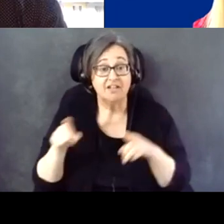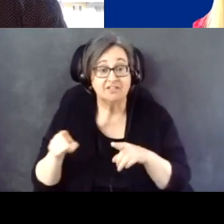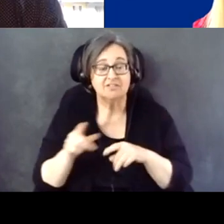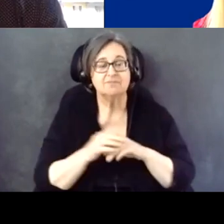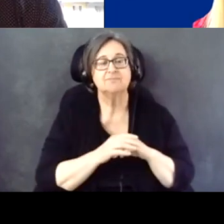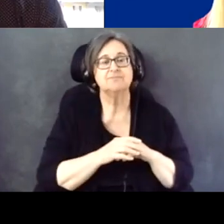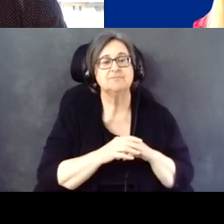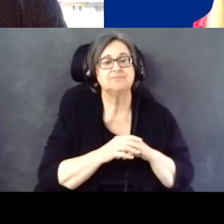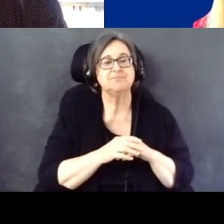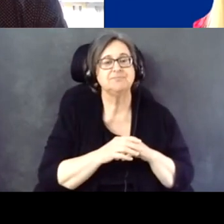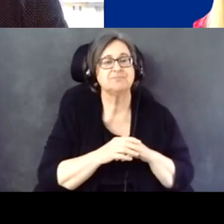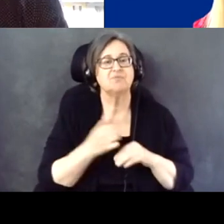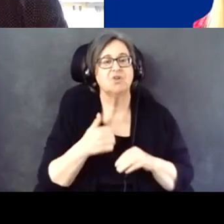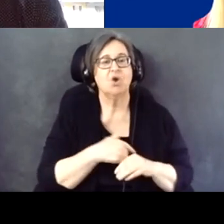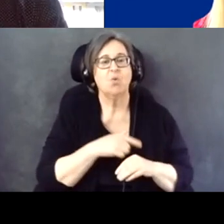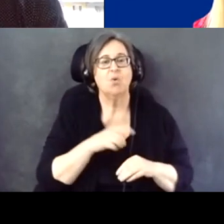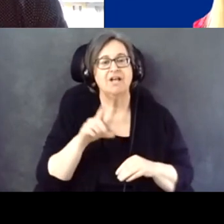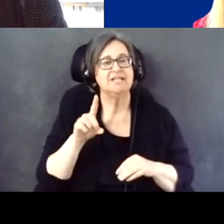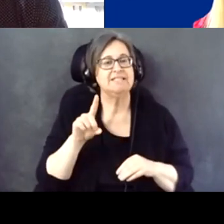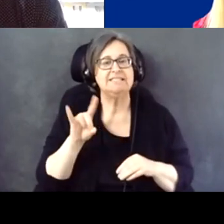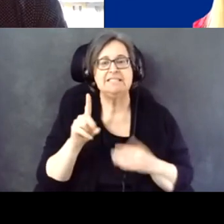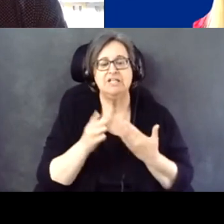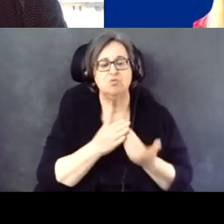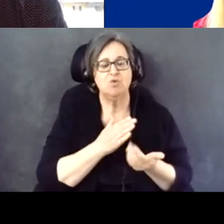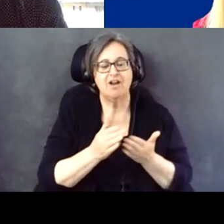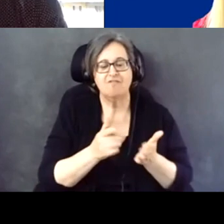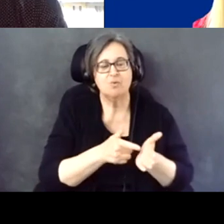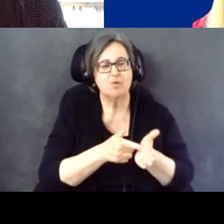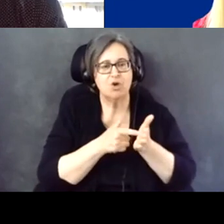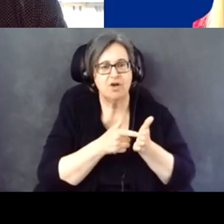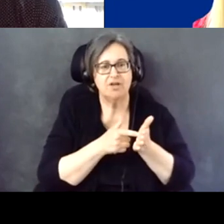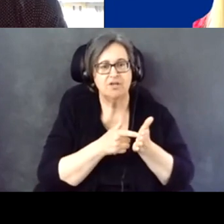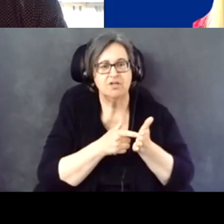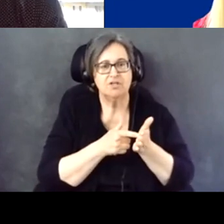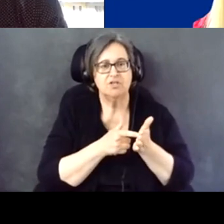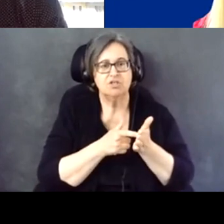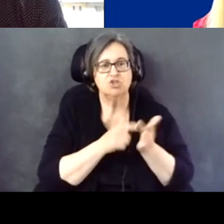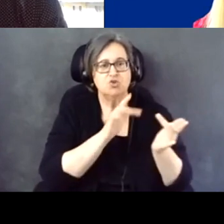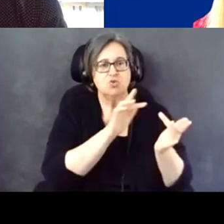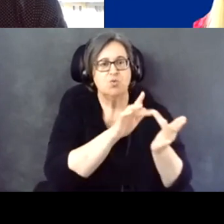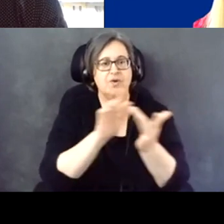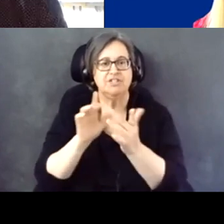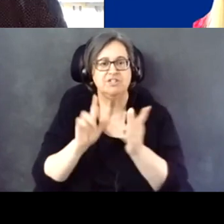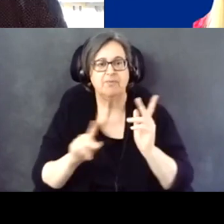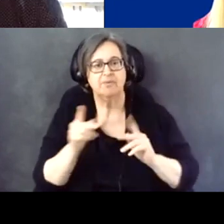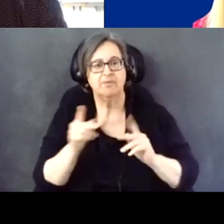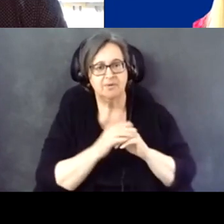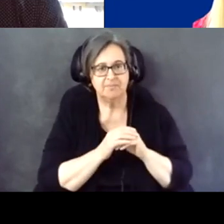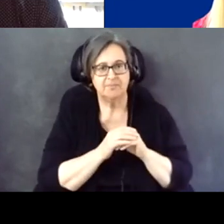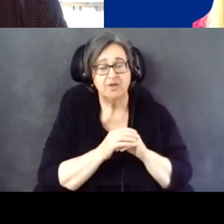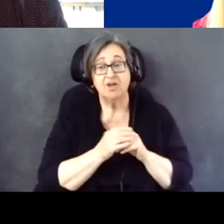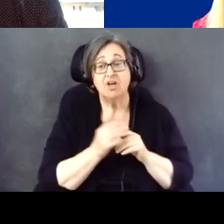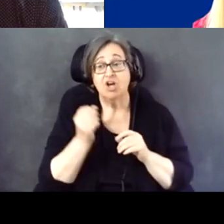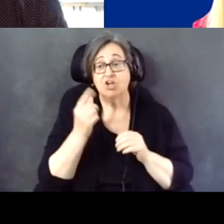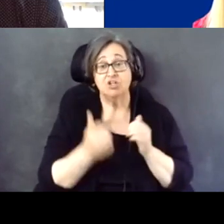We did whatever required for us to reach the people, and understanding that in most cases, it's grassroots.